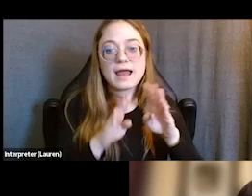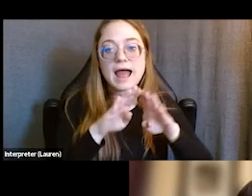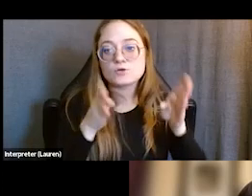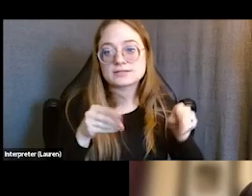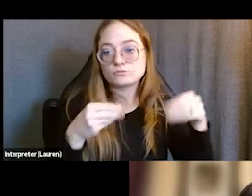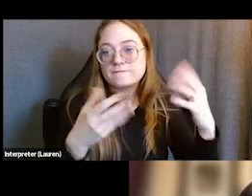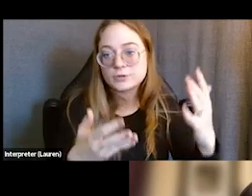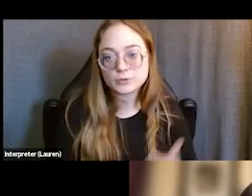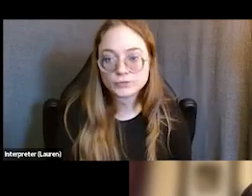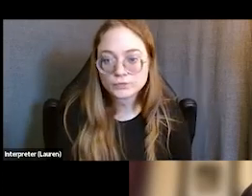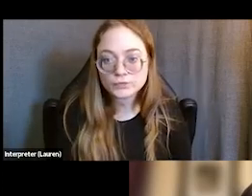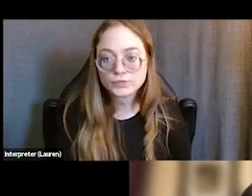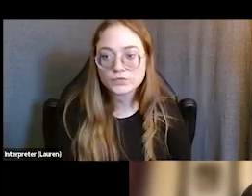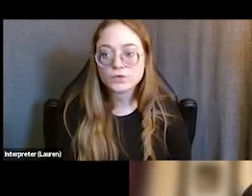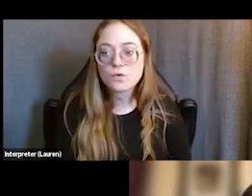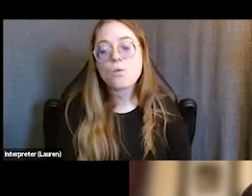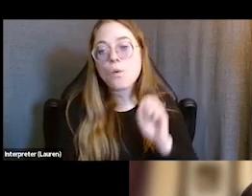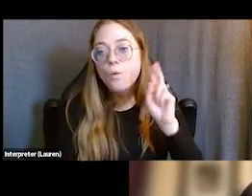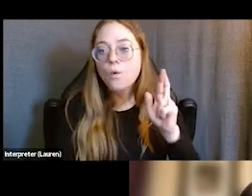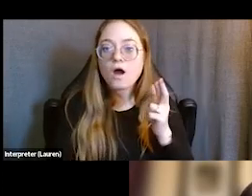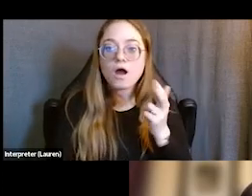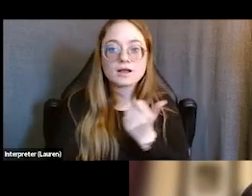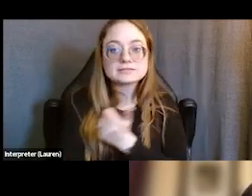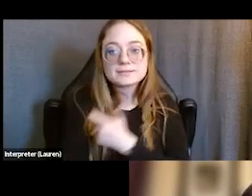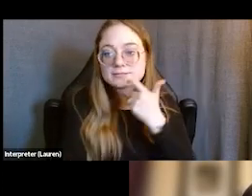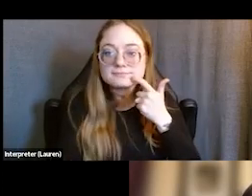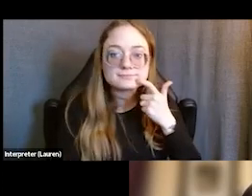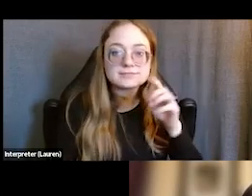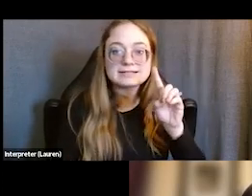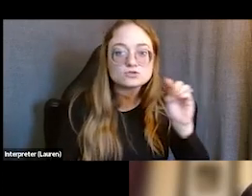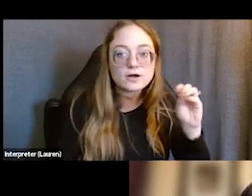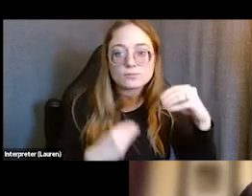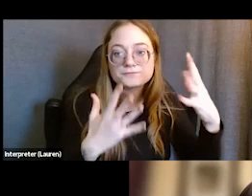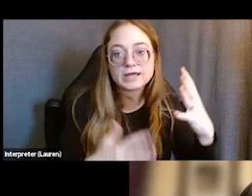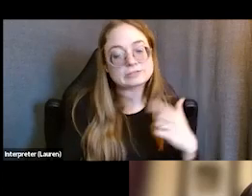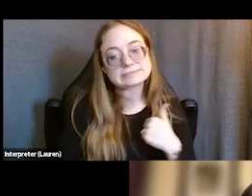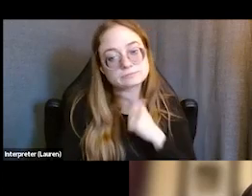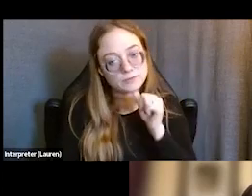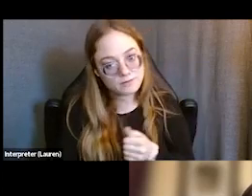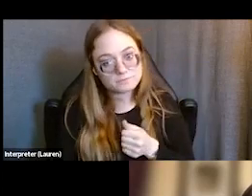We are not a substance use disorder provider. We don't offer some services in-house. And so, it's really important then